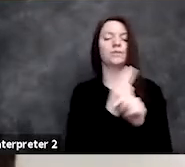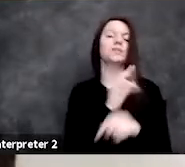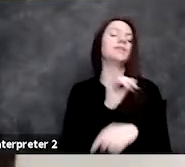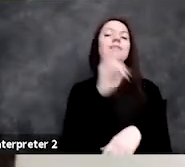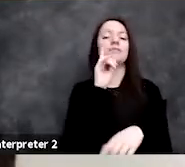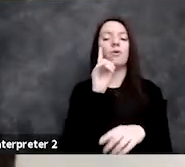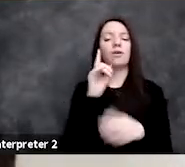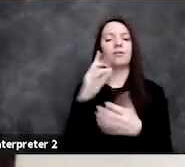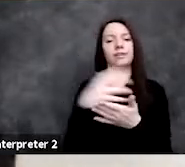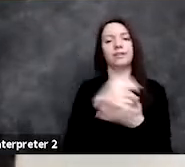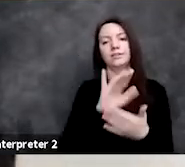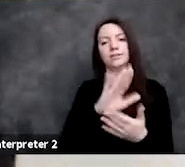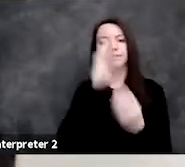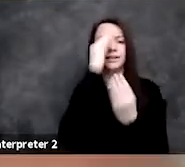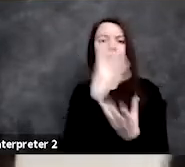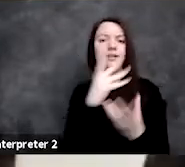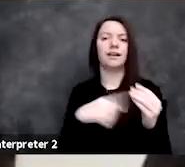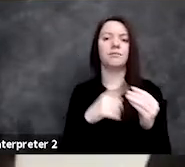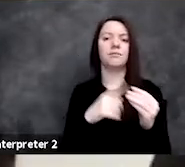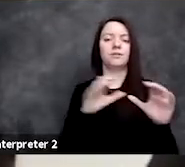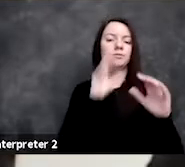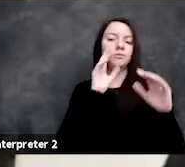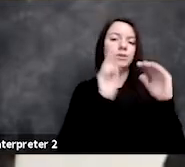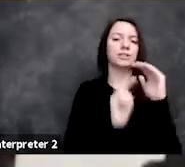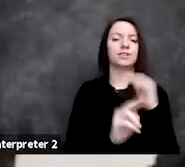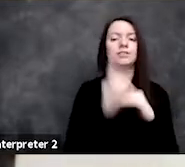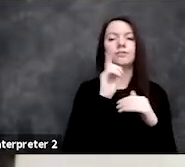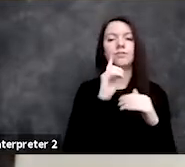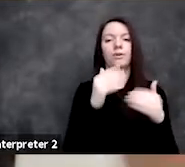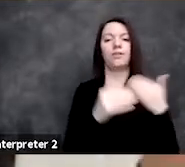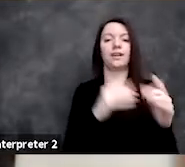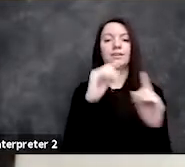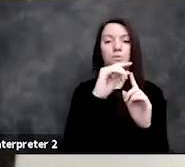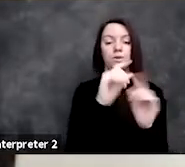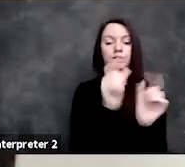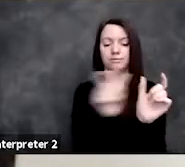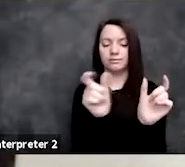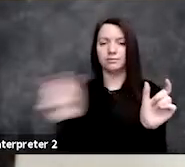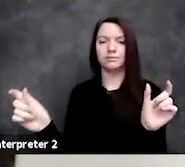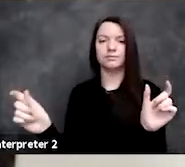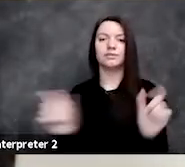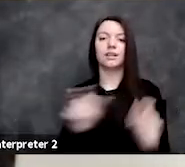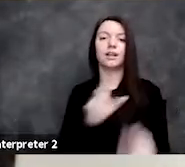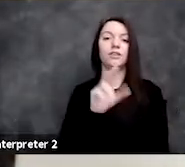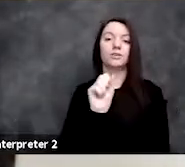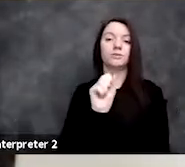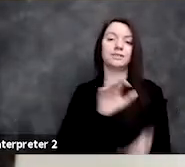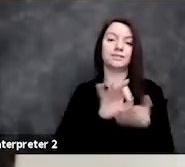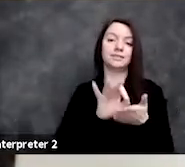to do predictions of the next word, that's what the US Census used this past year,